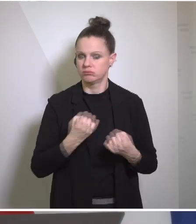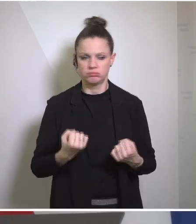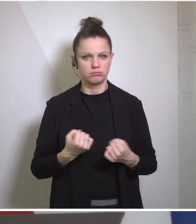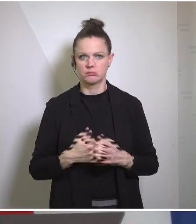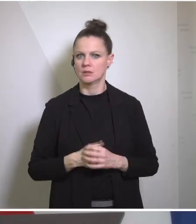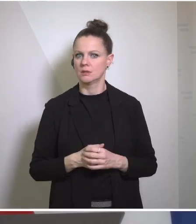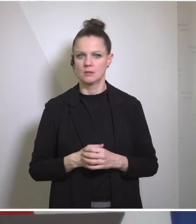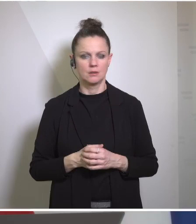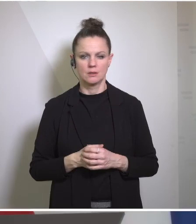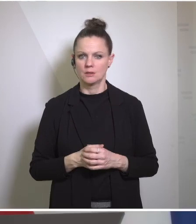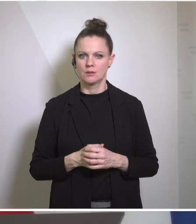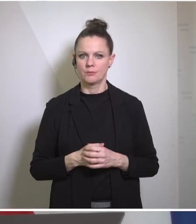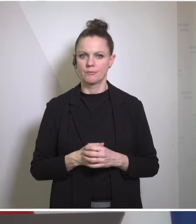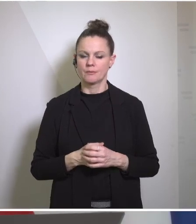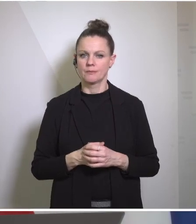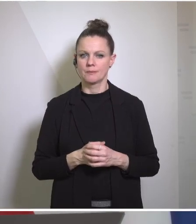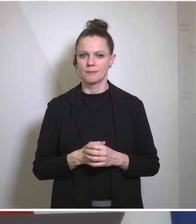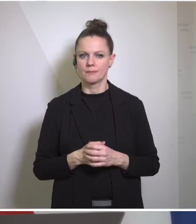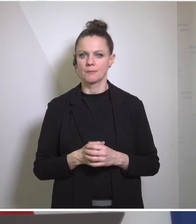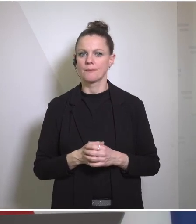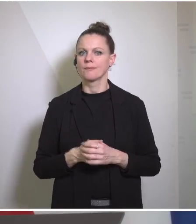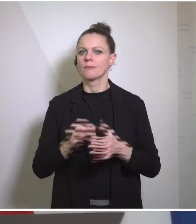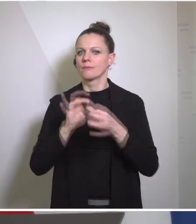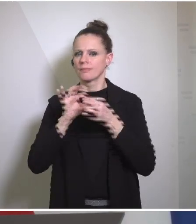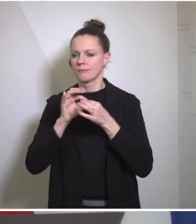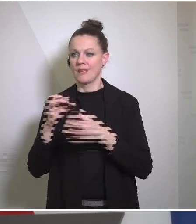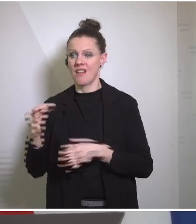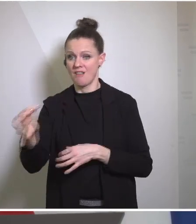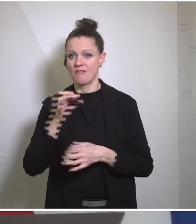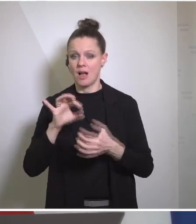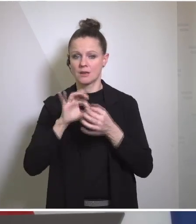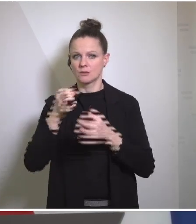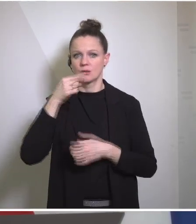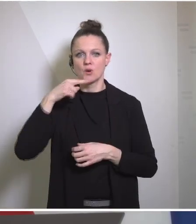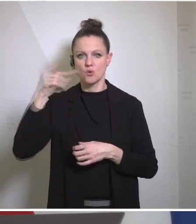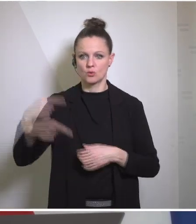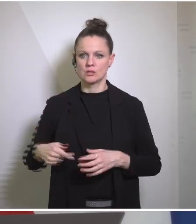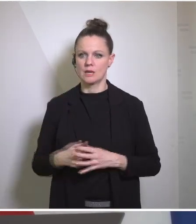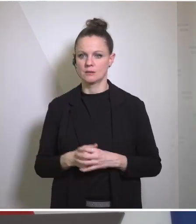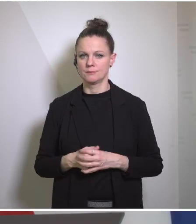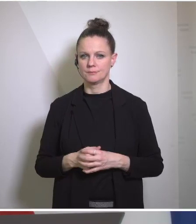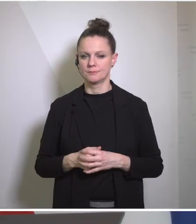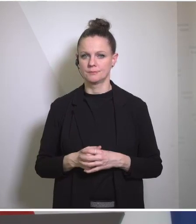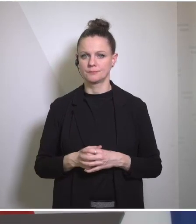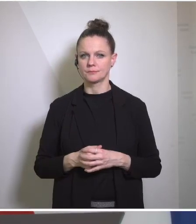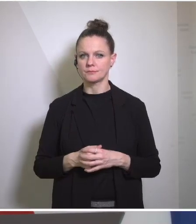fully irresponsible. On your question on Russia, we discussed the whole area of